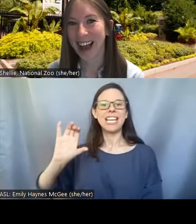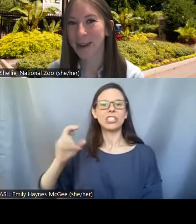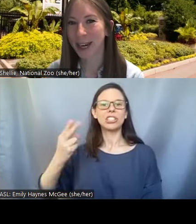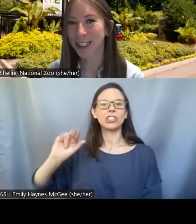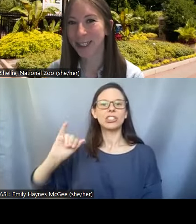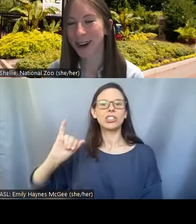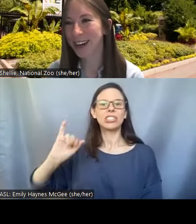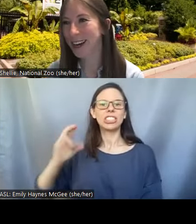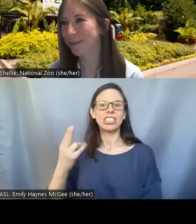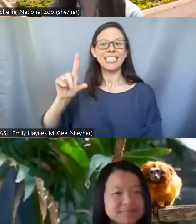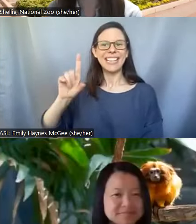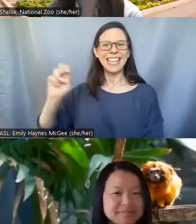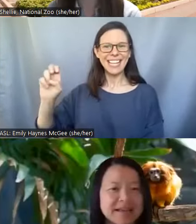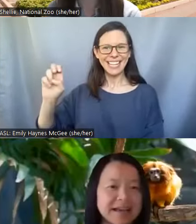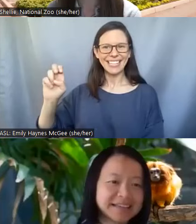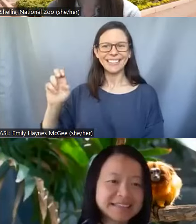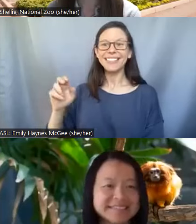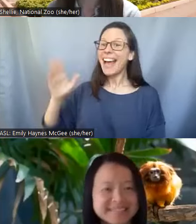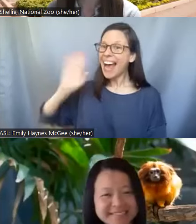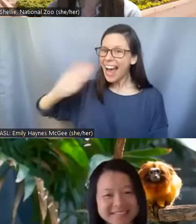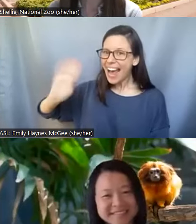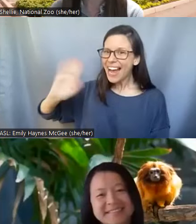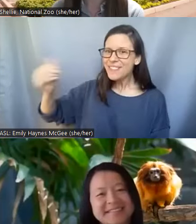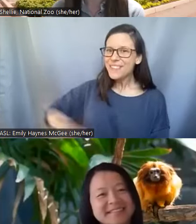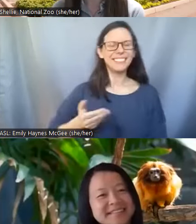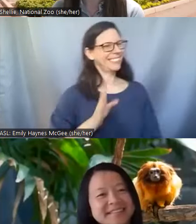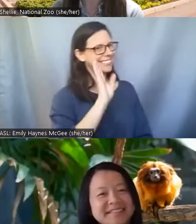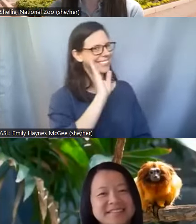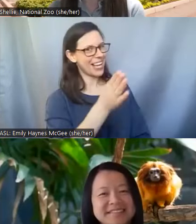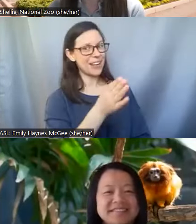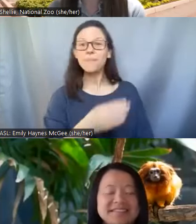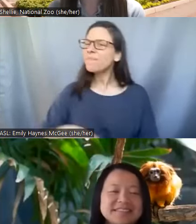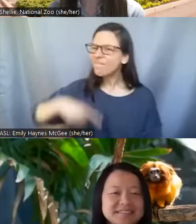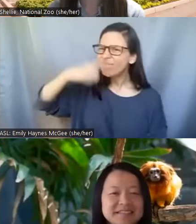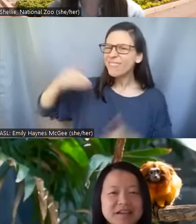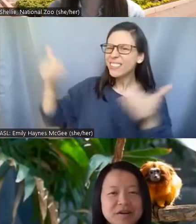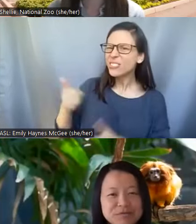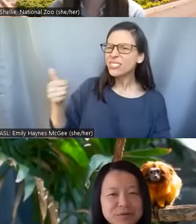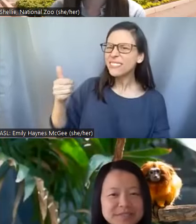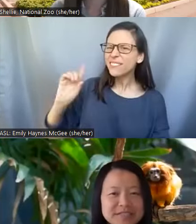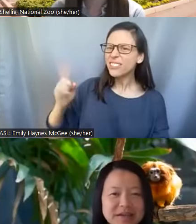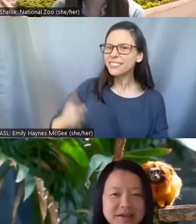Hi Dr. Pei-Chih Lee, welcome. >>Dr. Pei-Chih Lee: Hi >>Shellie: You want to start by introducing yourself? >>Pei-Chih: Of course.